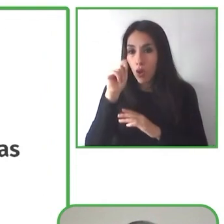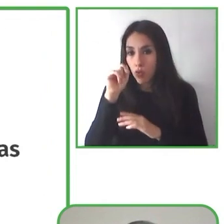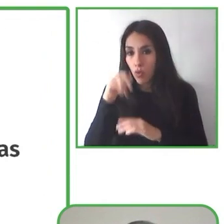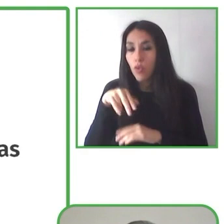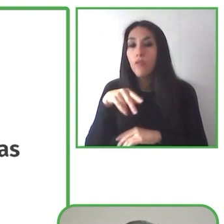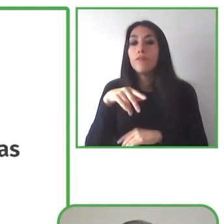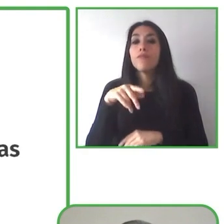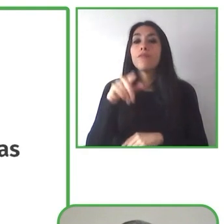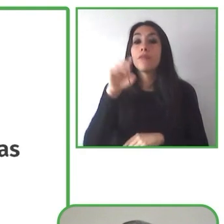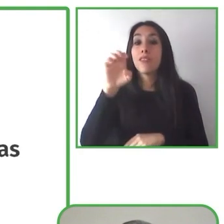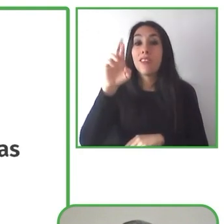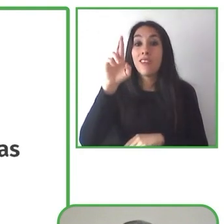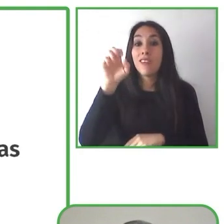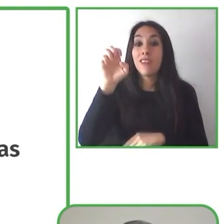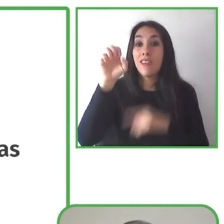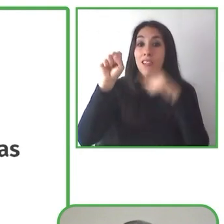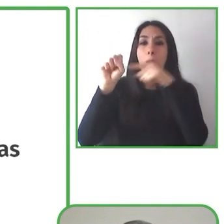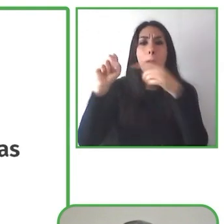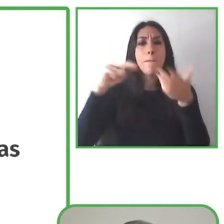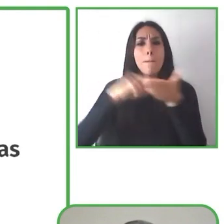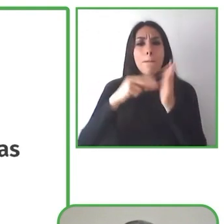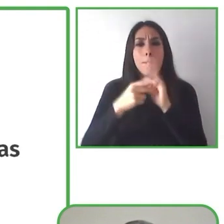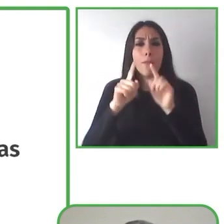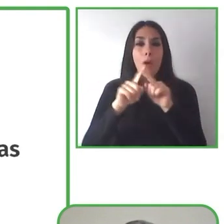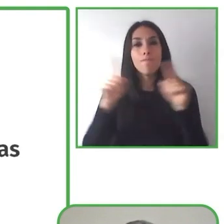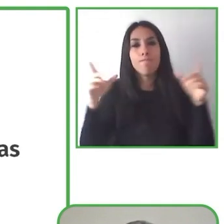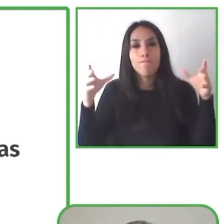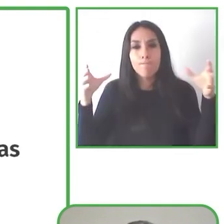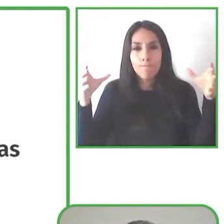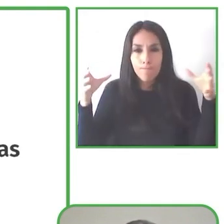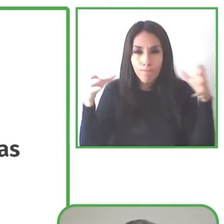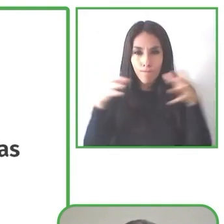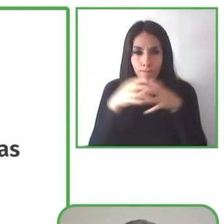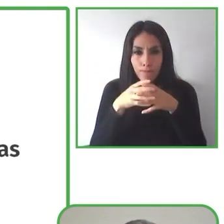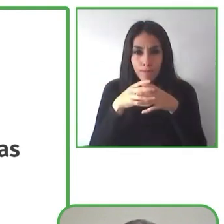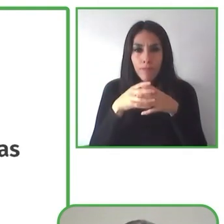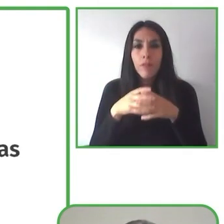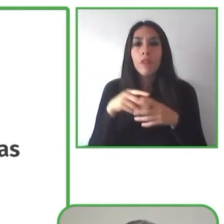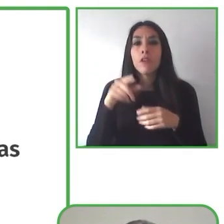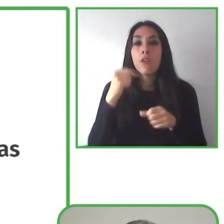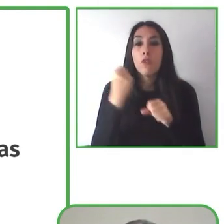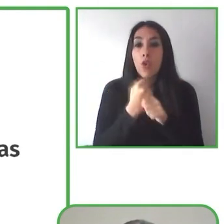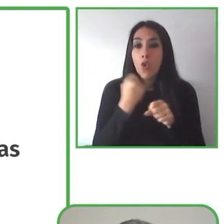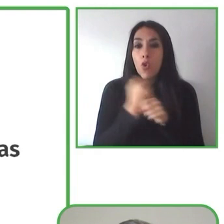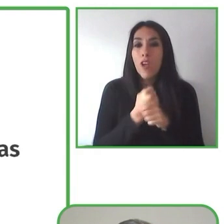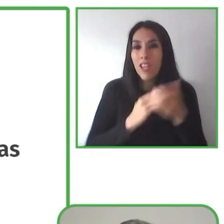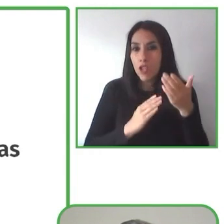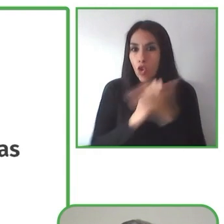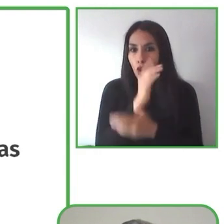that advocates for the rights of people with disabilities and their families. And we specifically think about